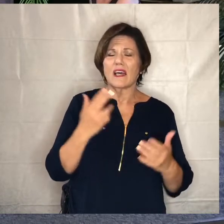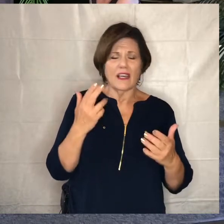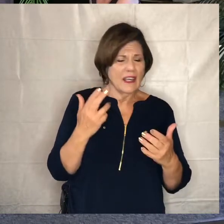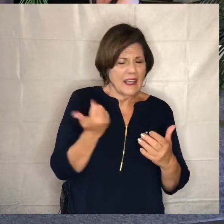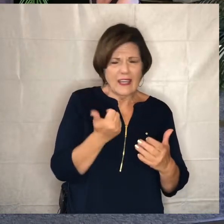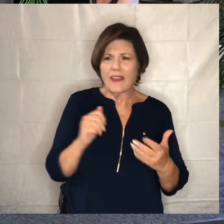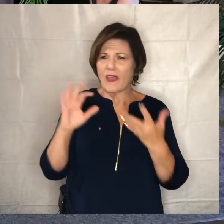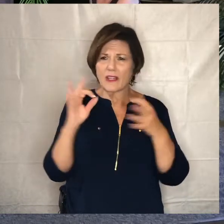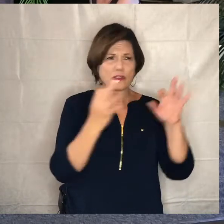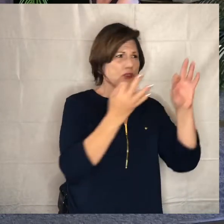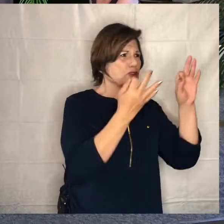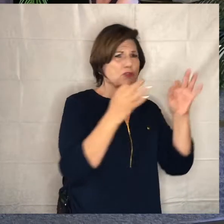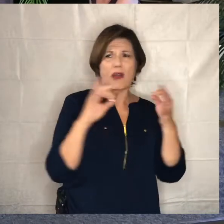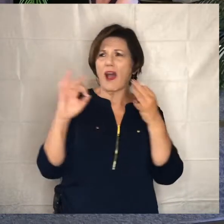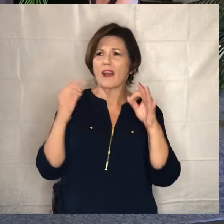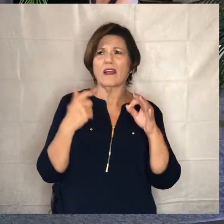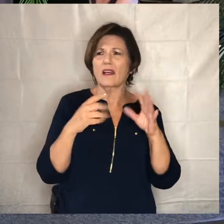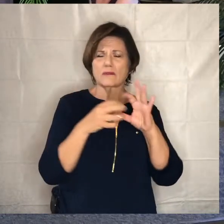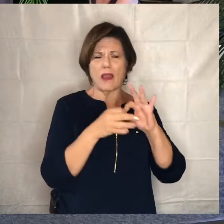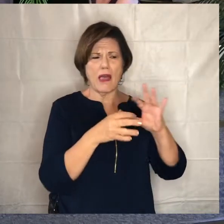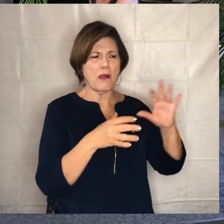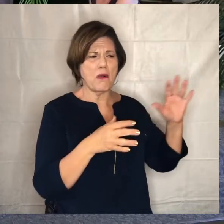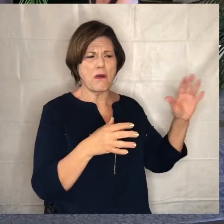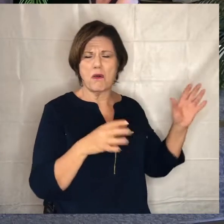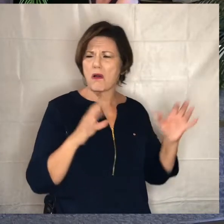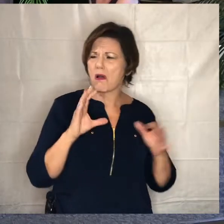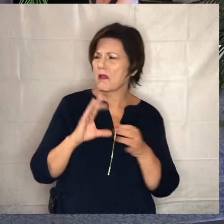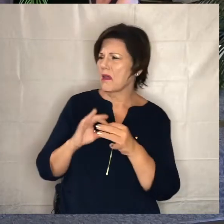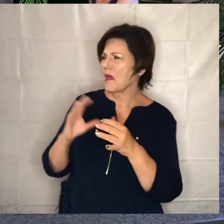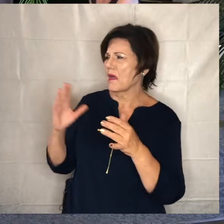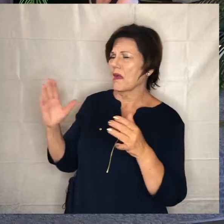distracting us so that we can fully uh bring our attention and our focus to